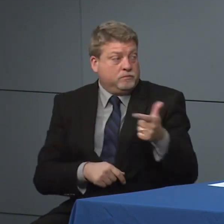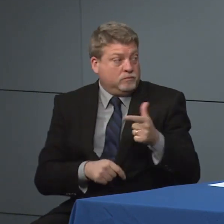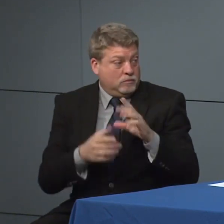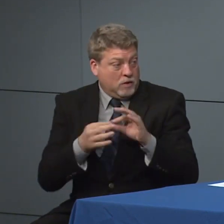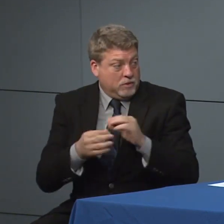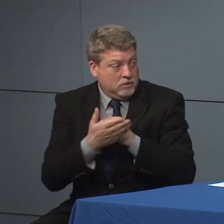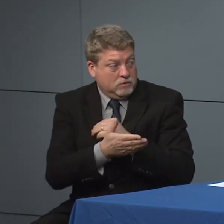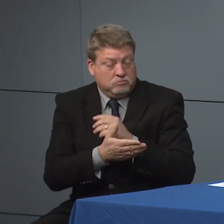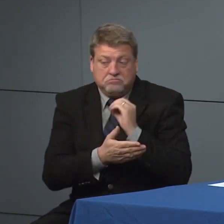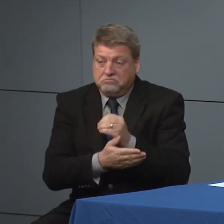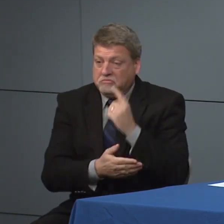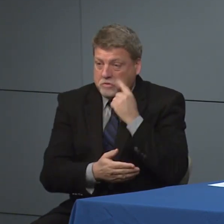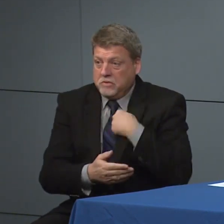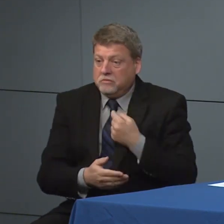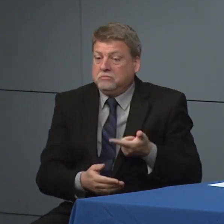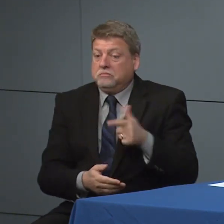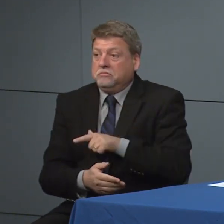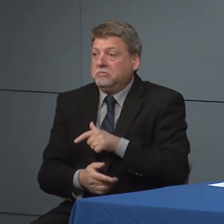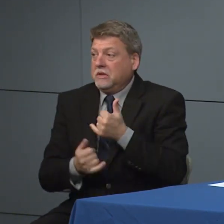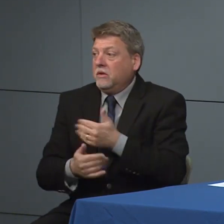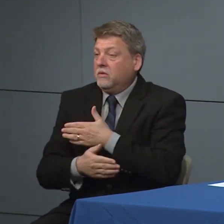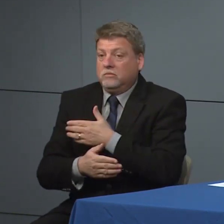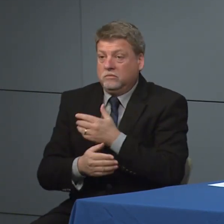happy to take what questions that you may have.